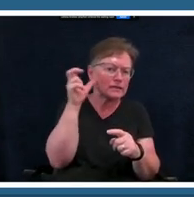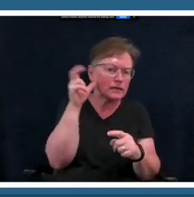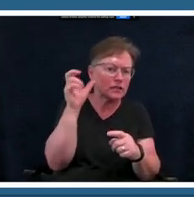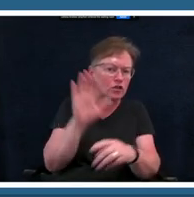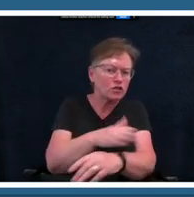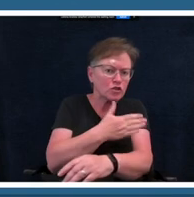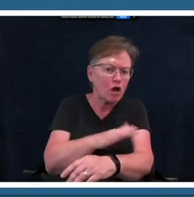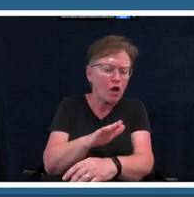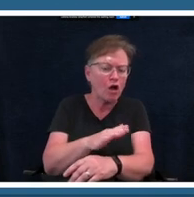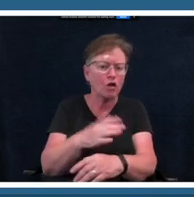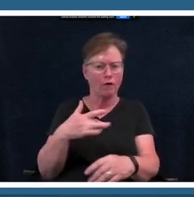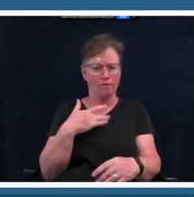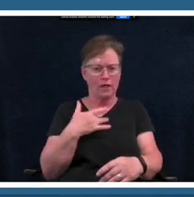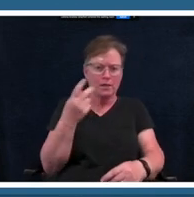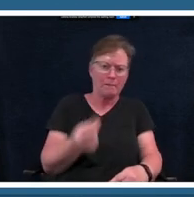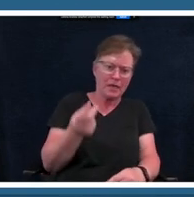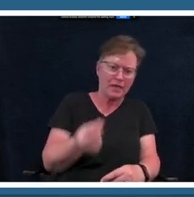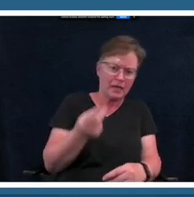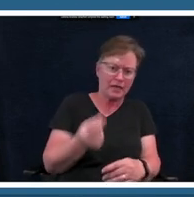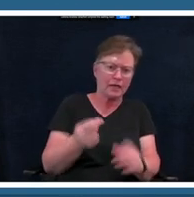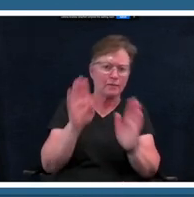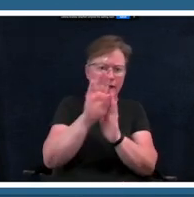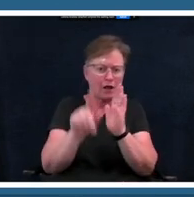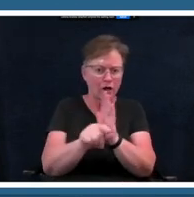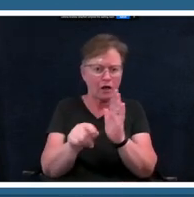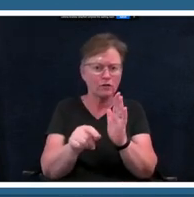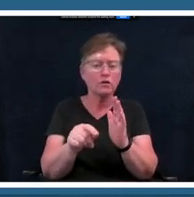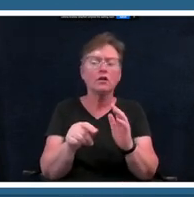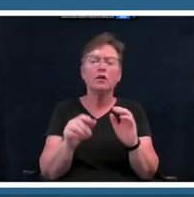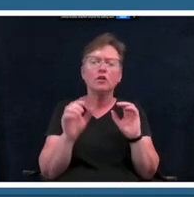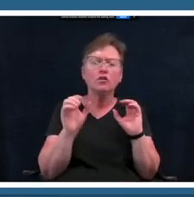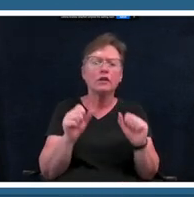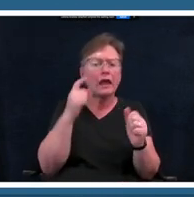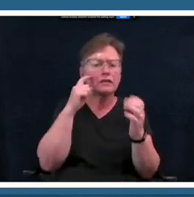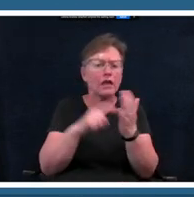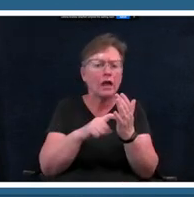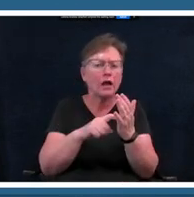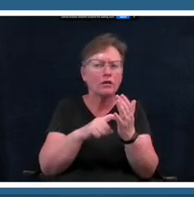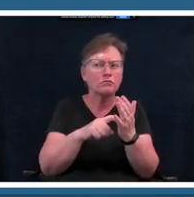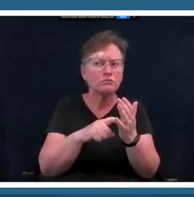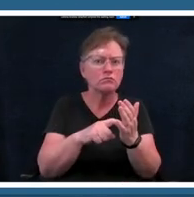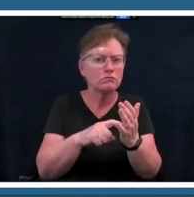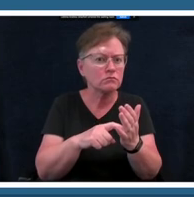playing behind you you can kind of tell when you're off i